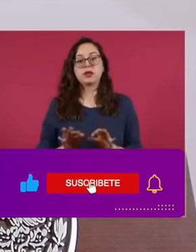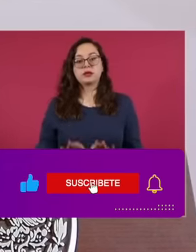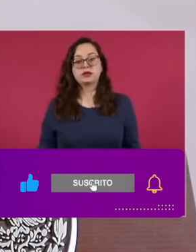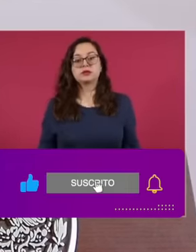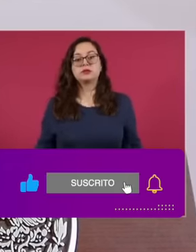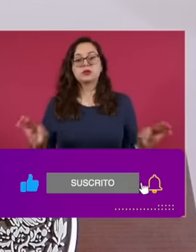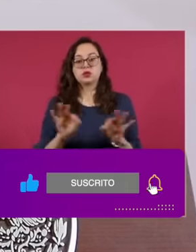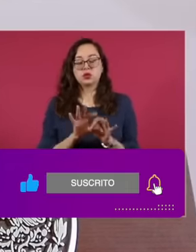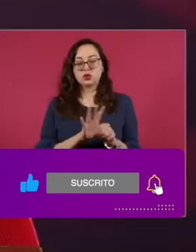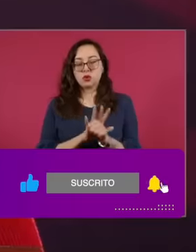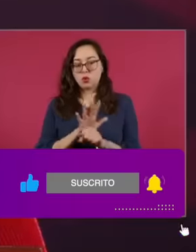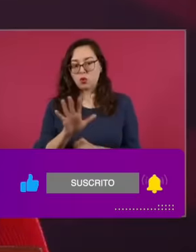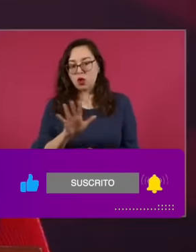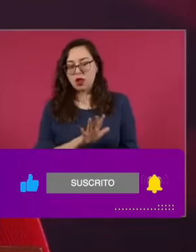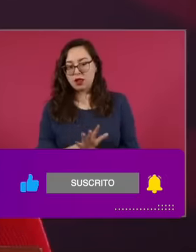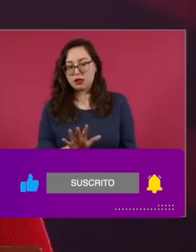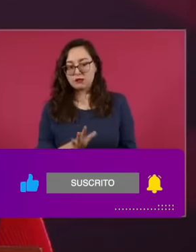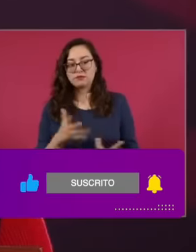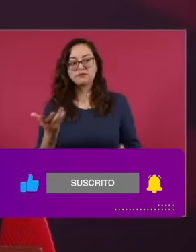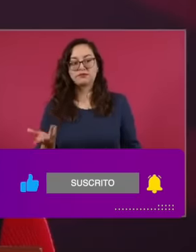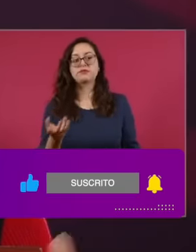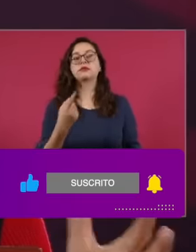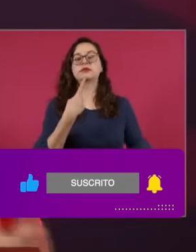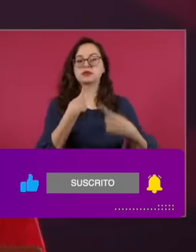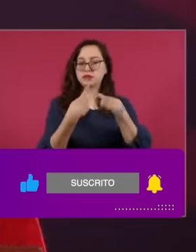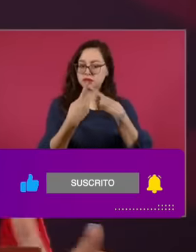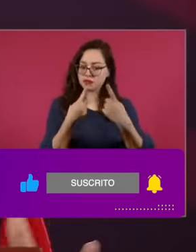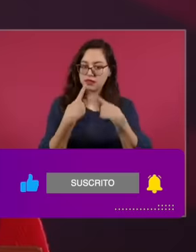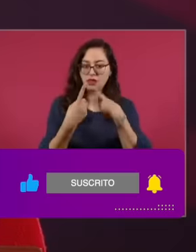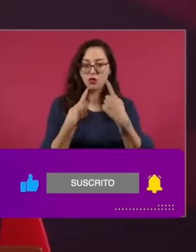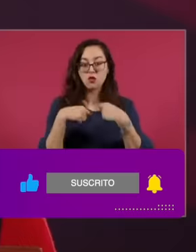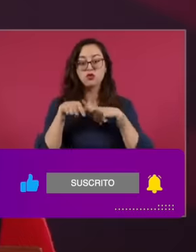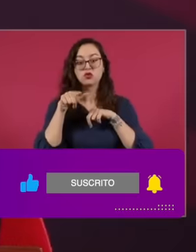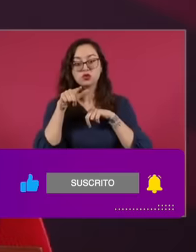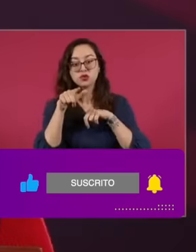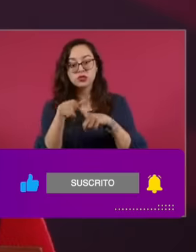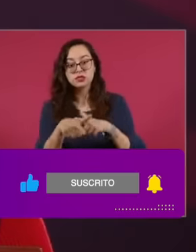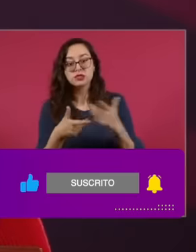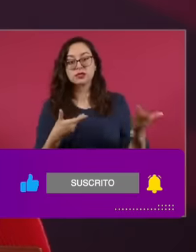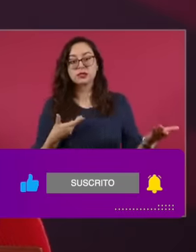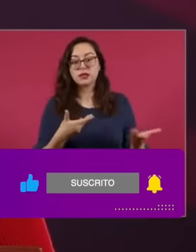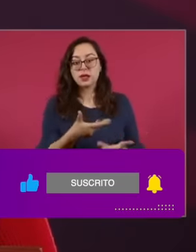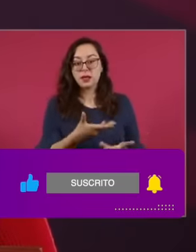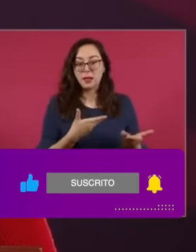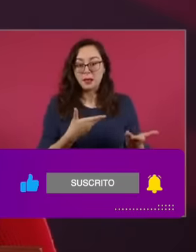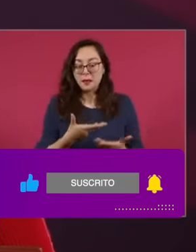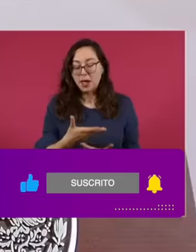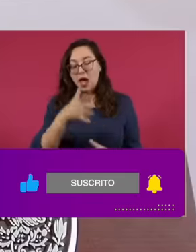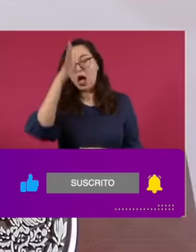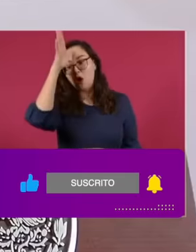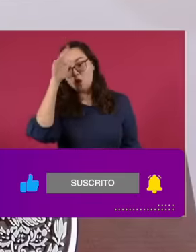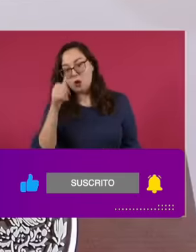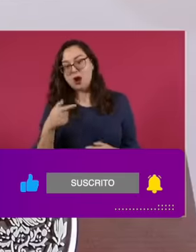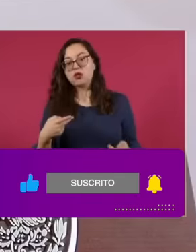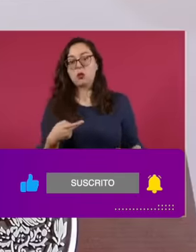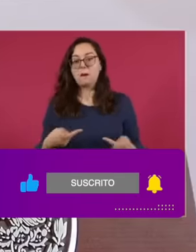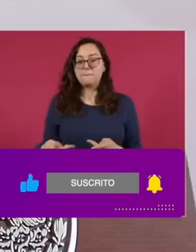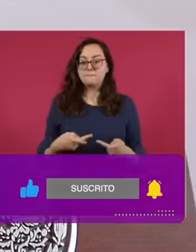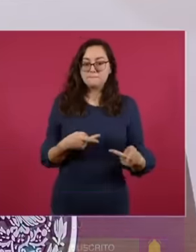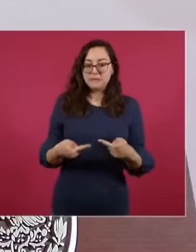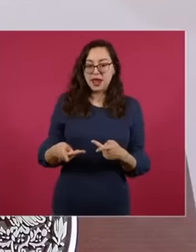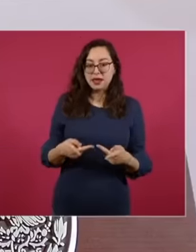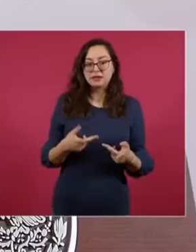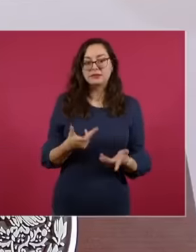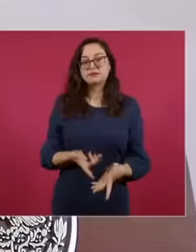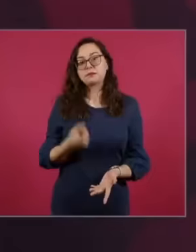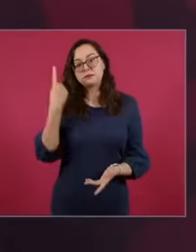a dialogue is continuing with the Mexico group company to be able to reach a plan. that allows us to vindicate this